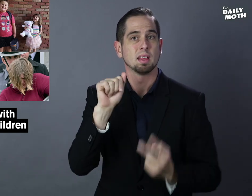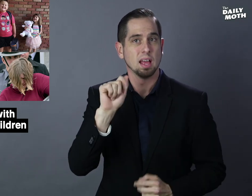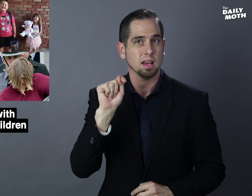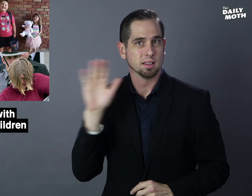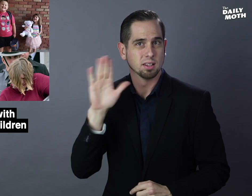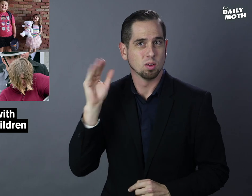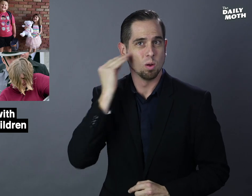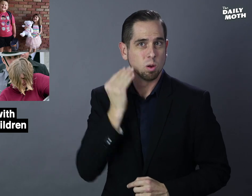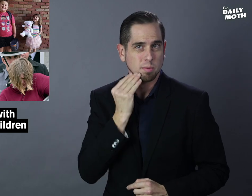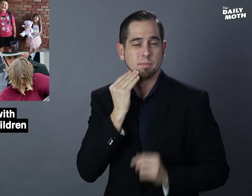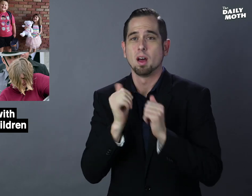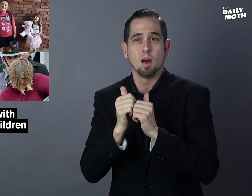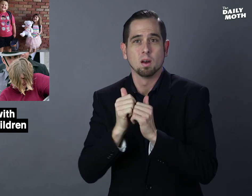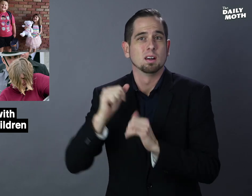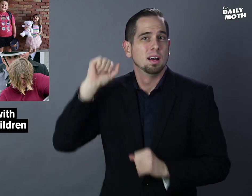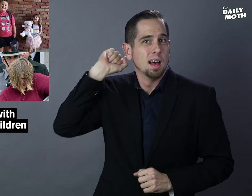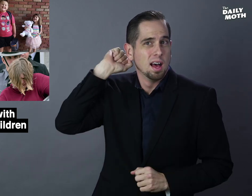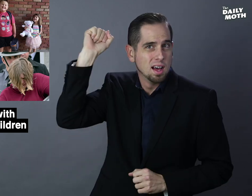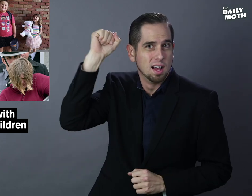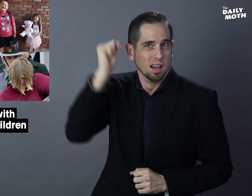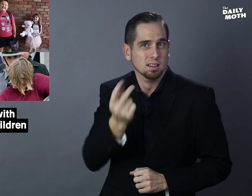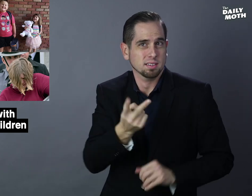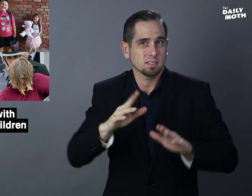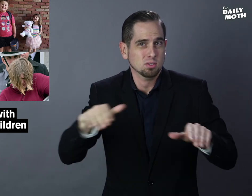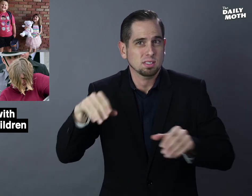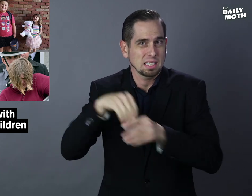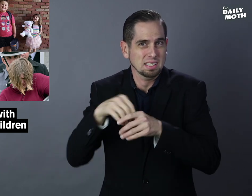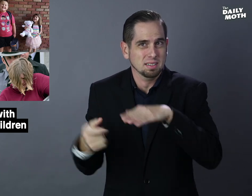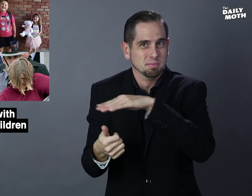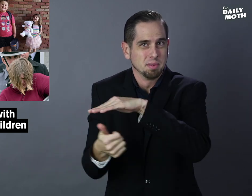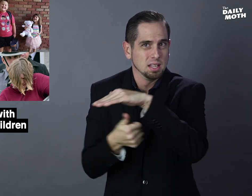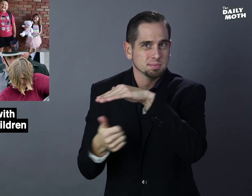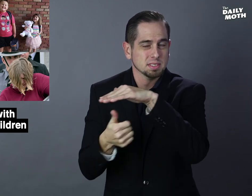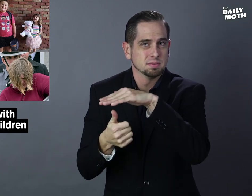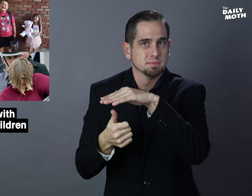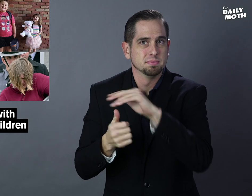at their home by hanging them in the basement.